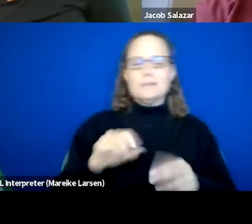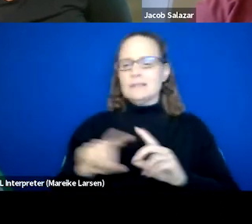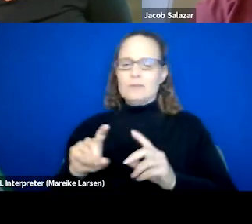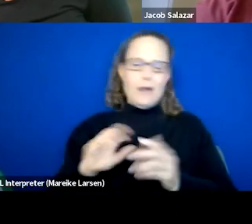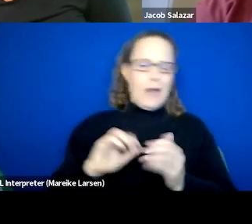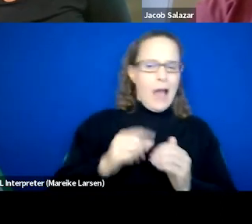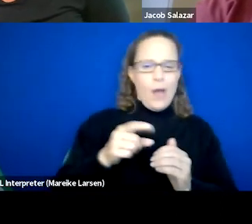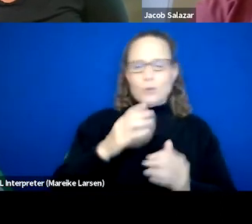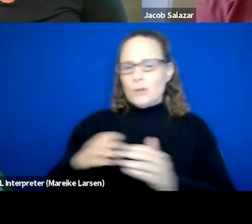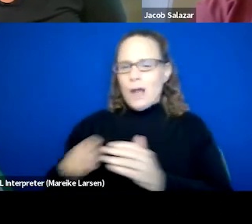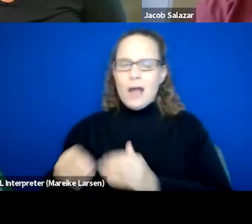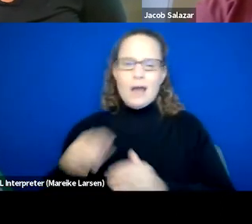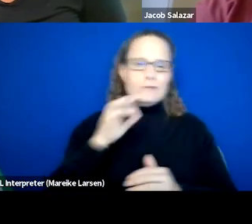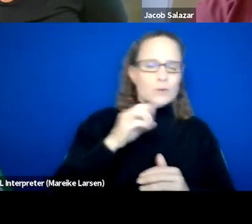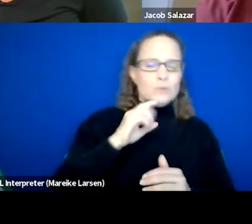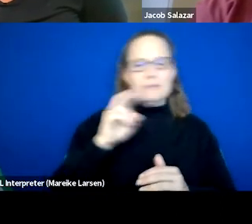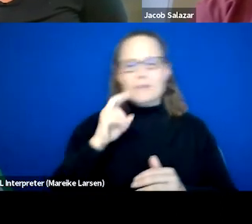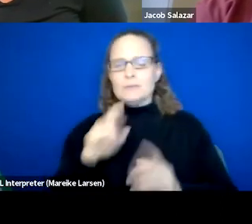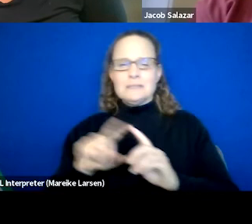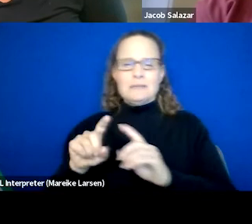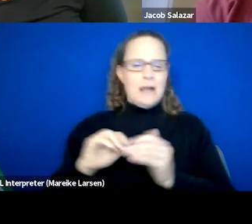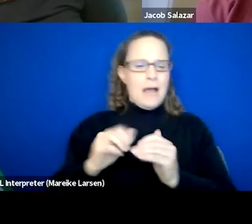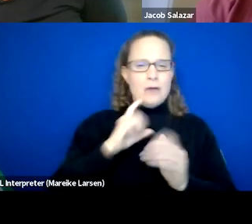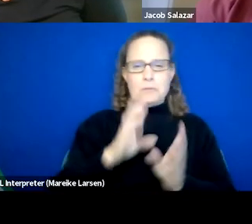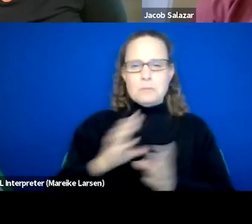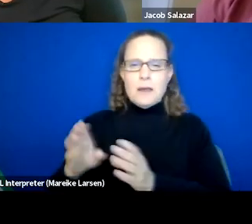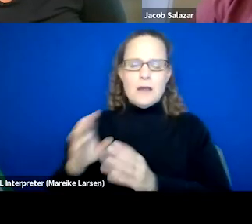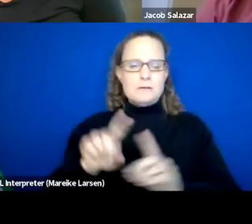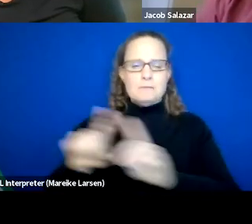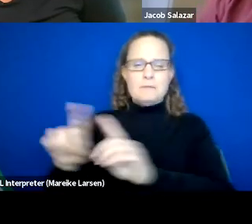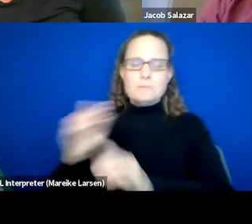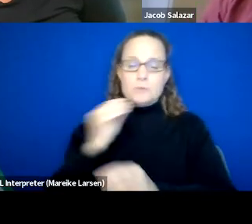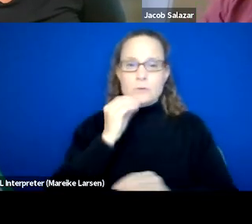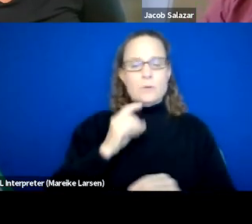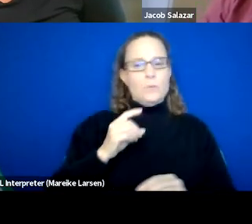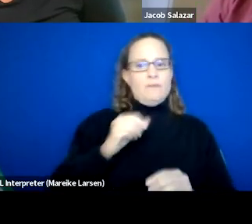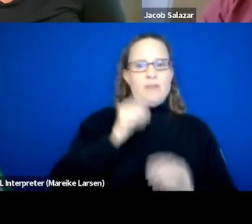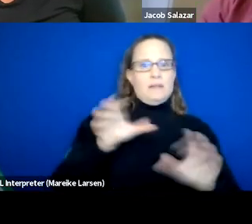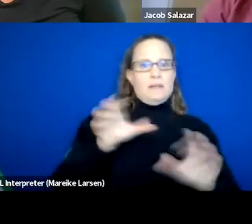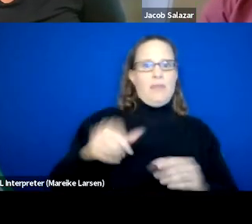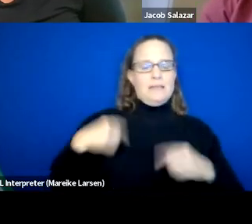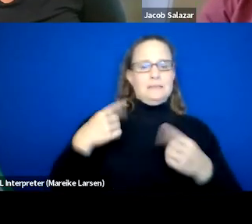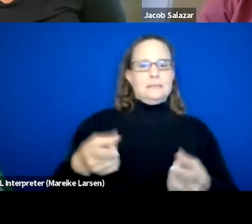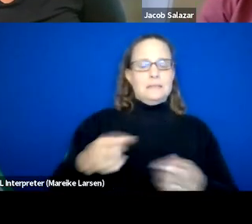and different methods of preparing food. We haven't done it since COVID, but before COVID,